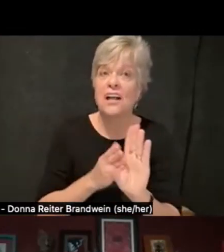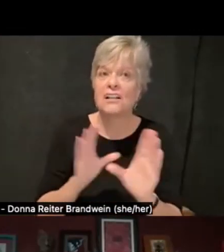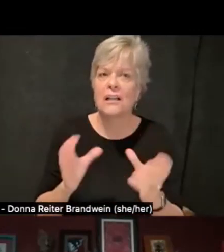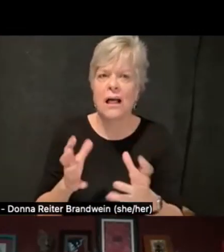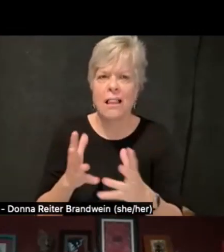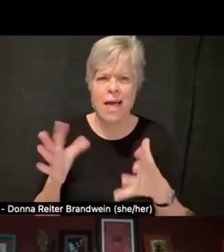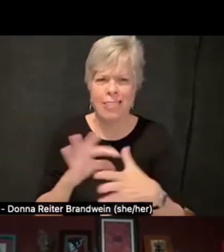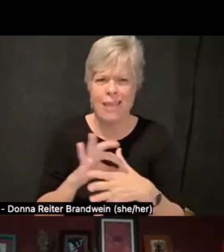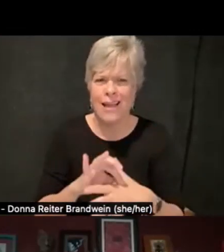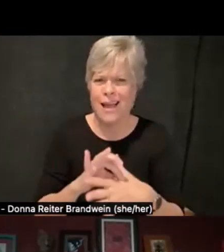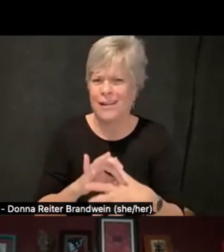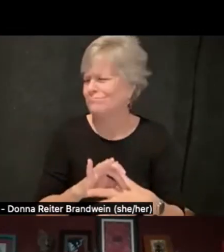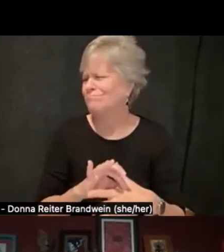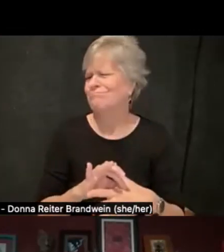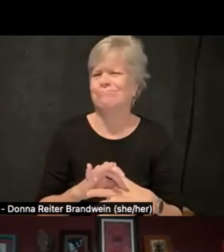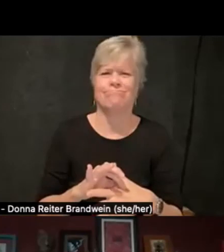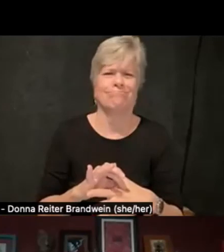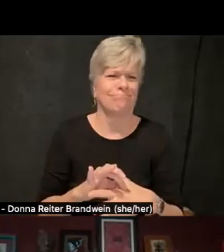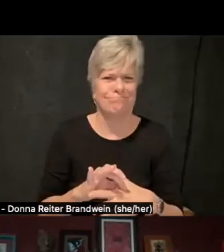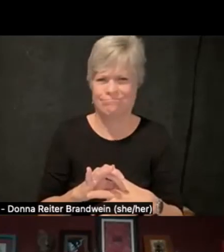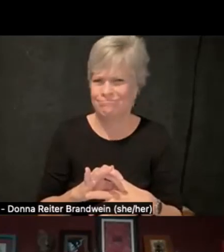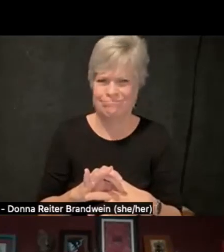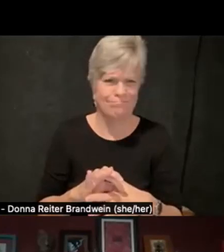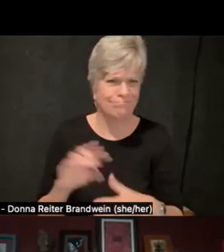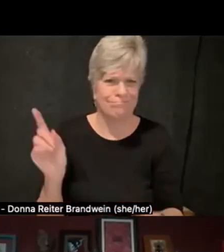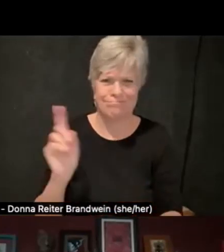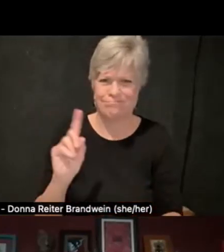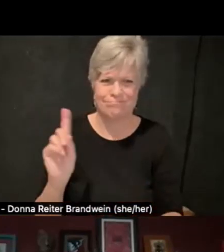was heavily skewed towards